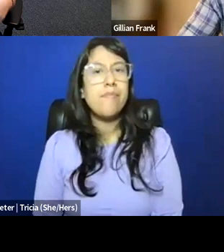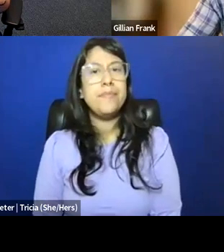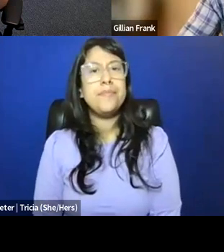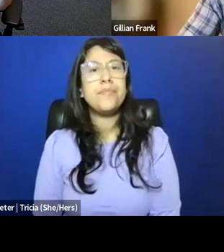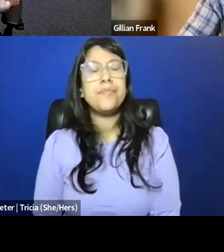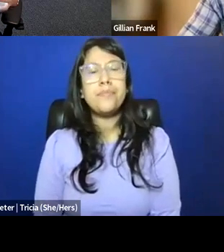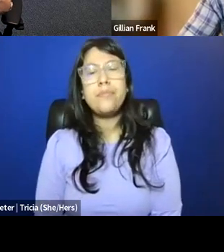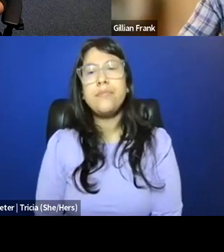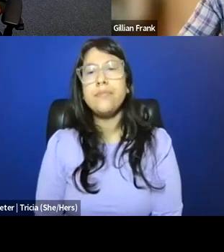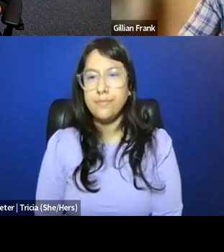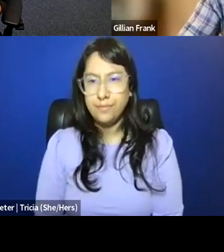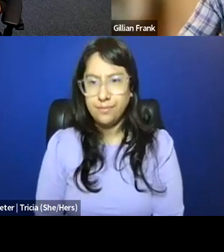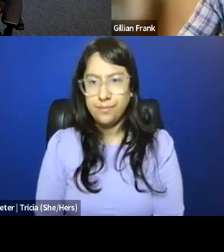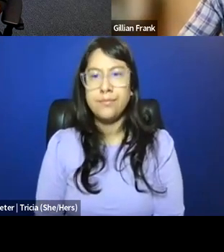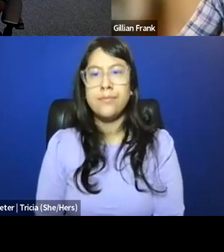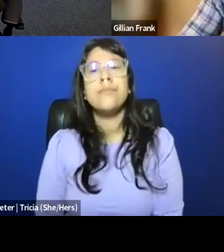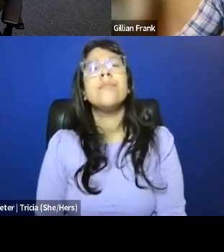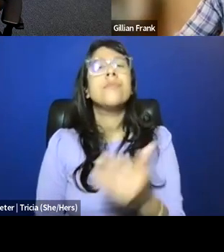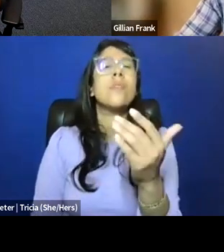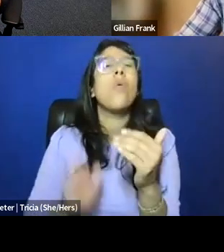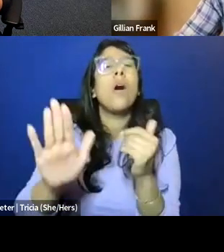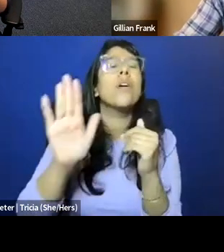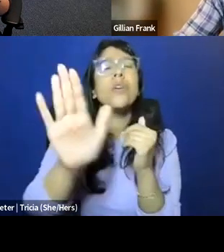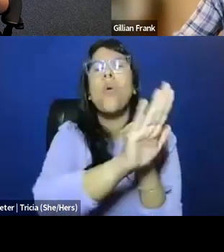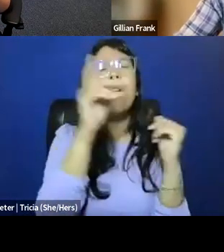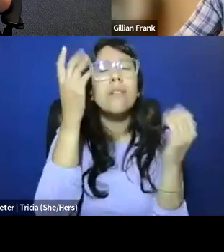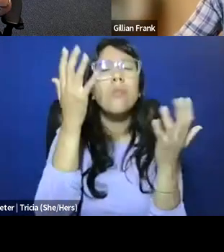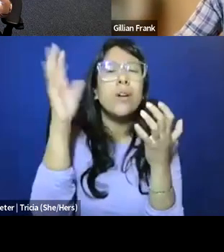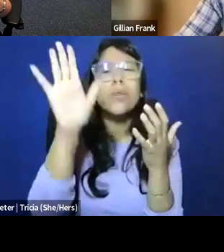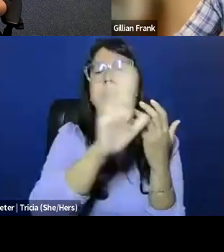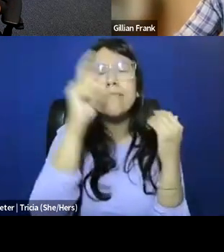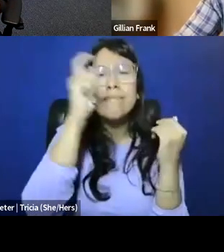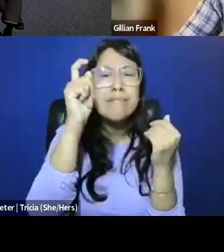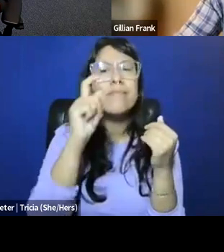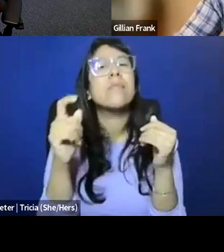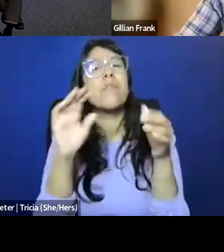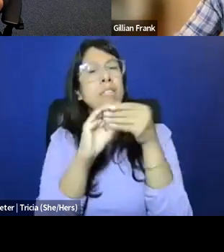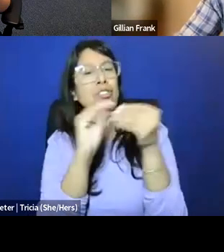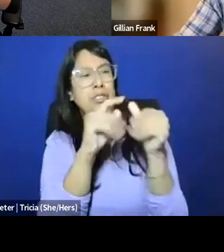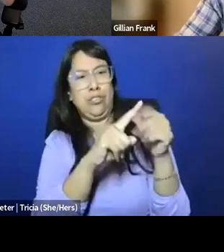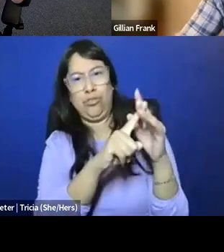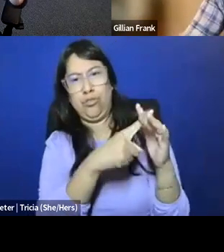So one thing I wanna sort of get all of y'all's wisdom on is sort of this idea that we kind of introduced a little bit in the beginning,